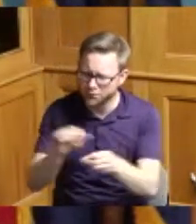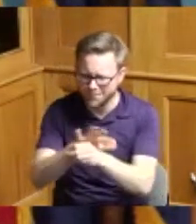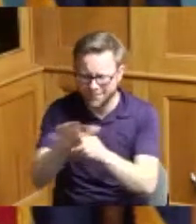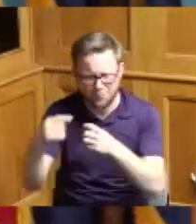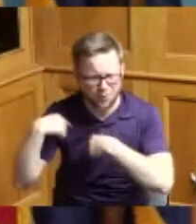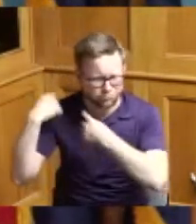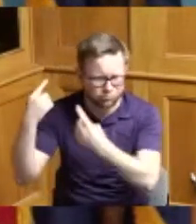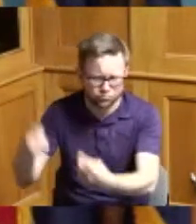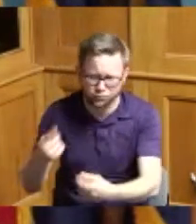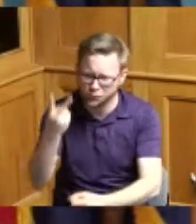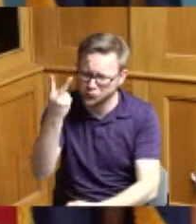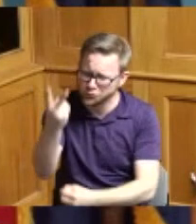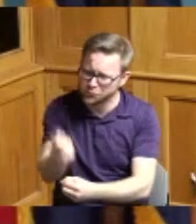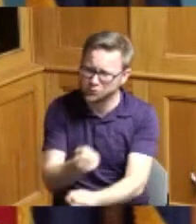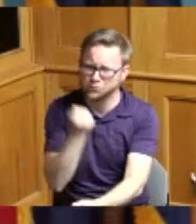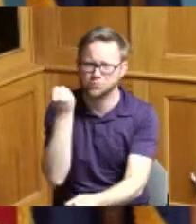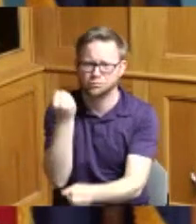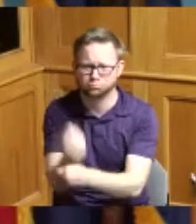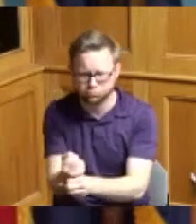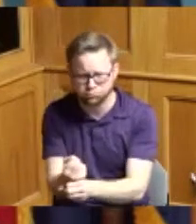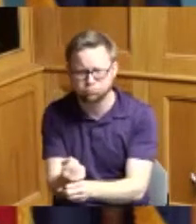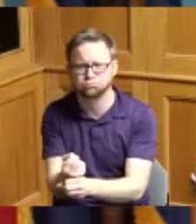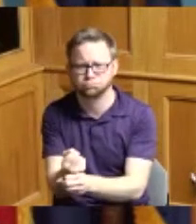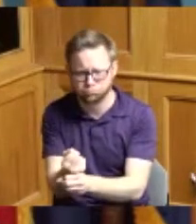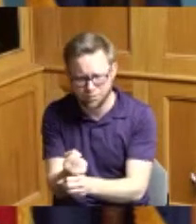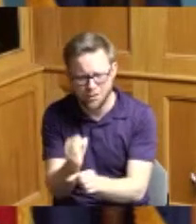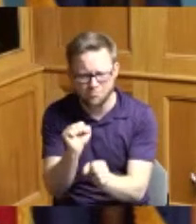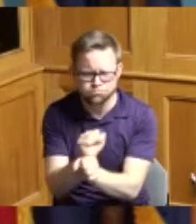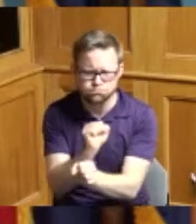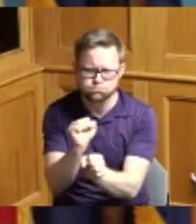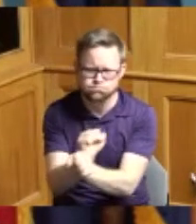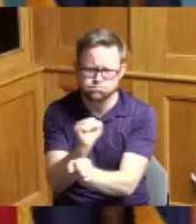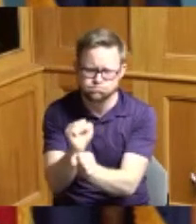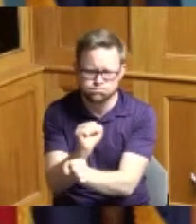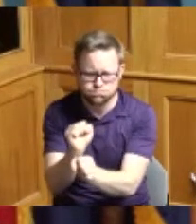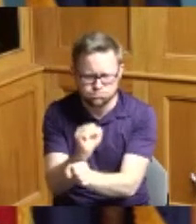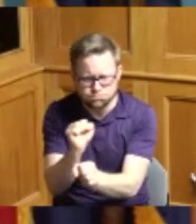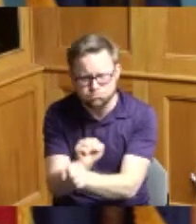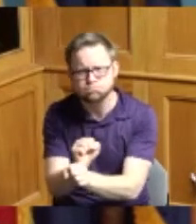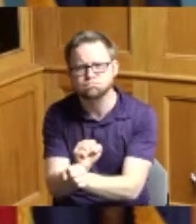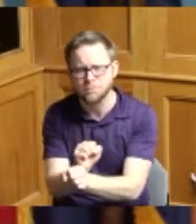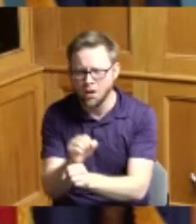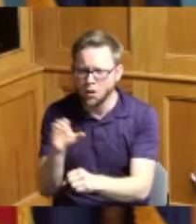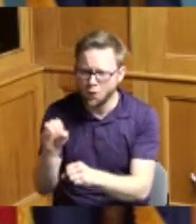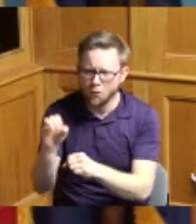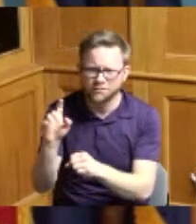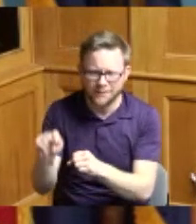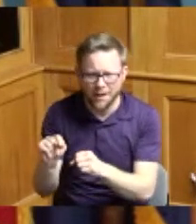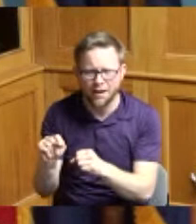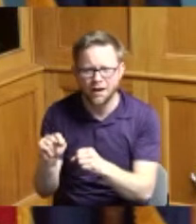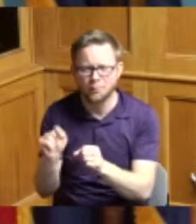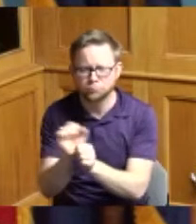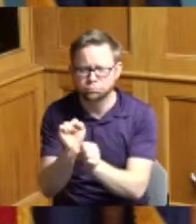two years of working and we've done overtime and a lot of our workers was at the